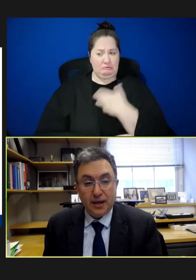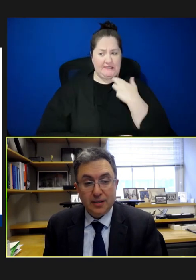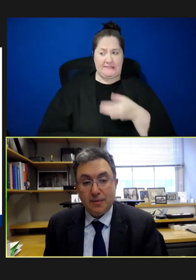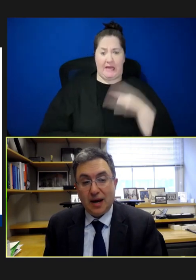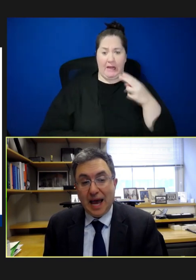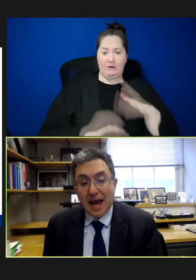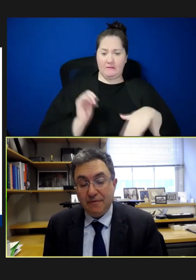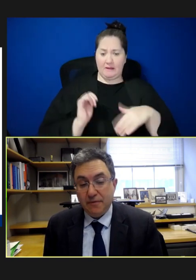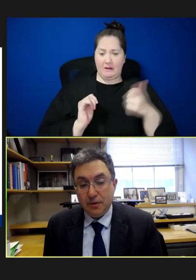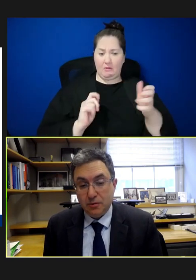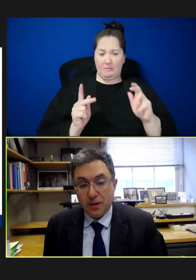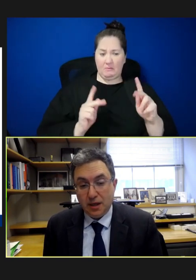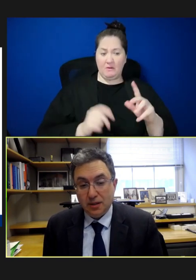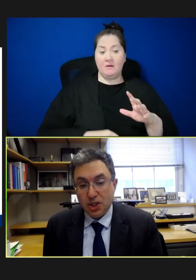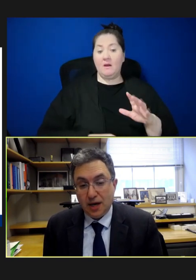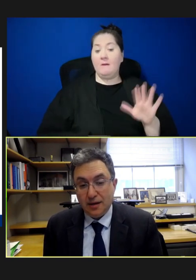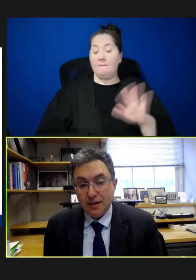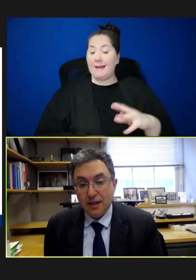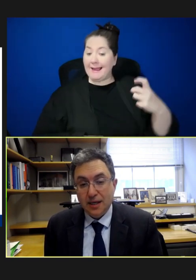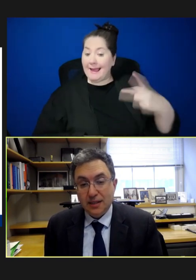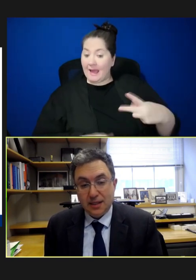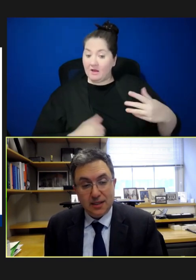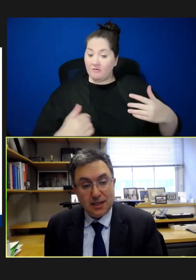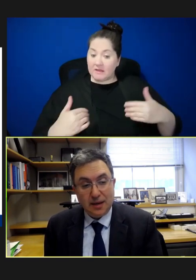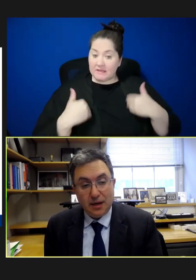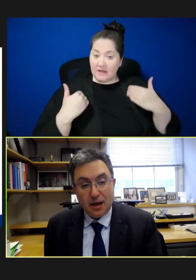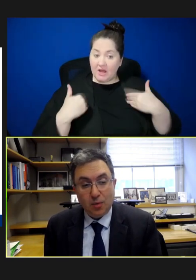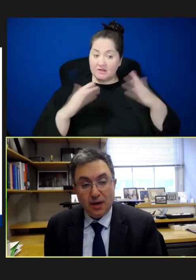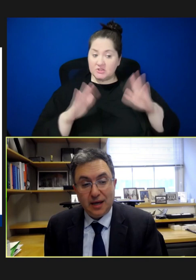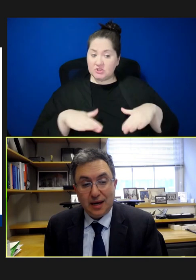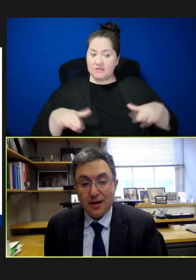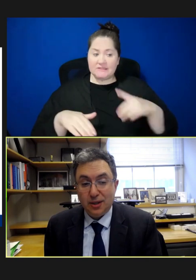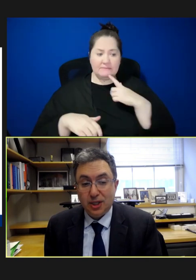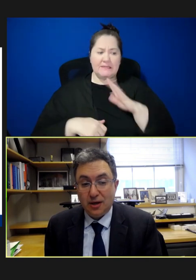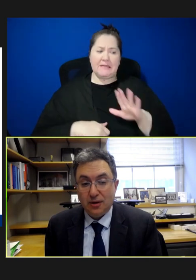At about half of those with a young child, say the statement, "I worry that not all childhood